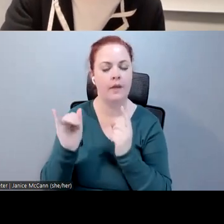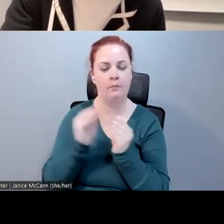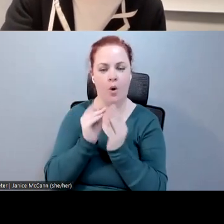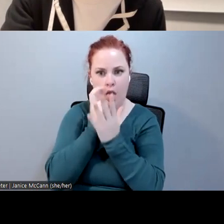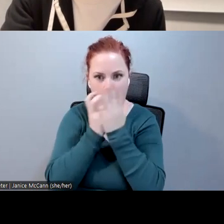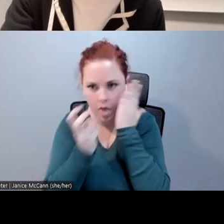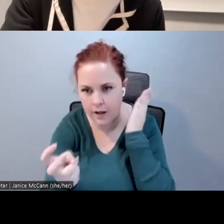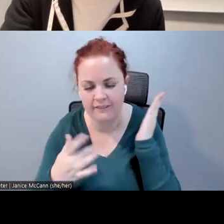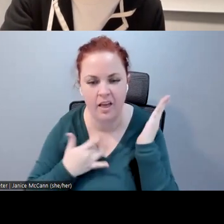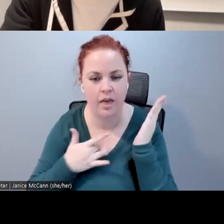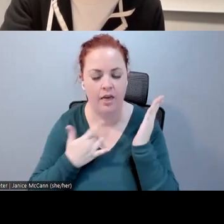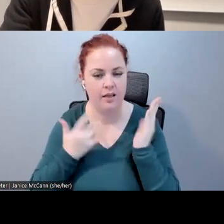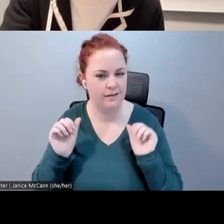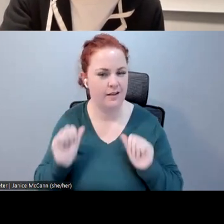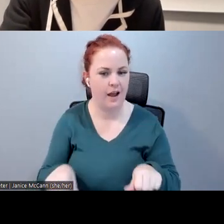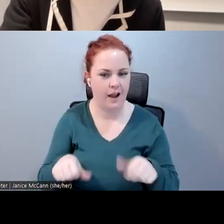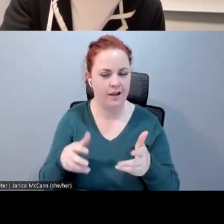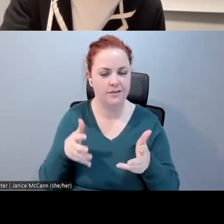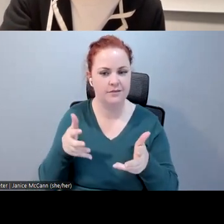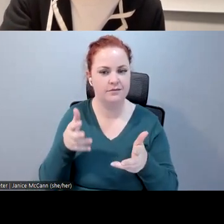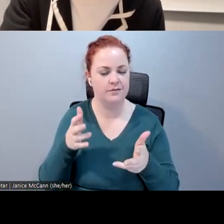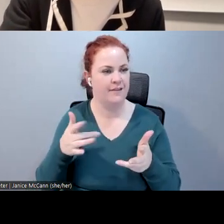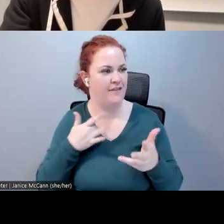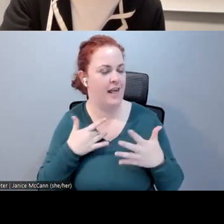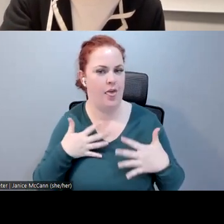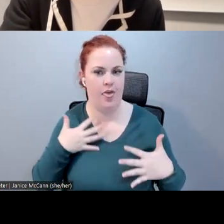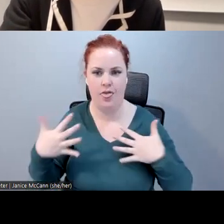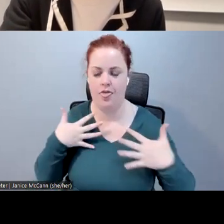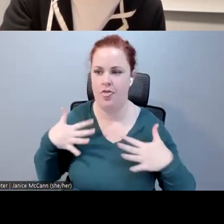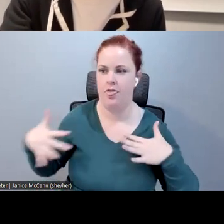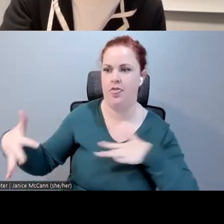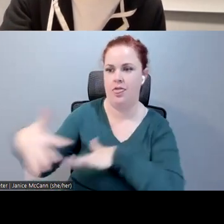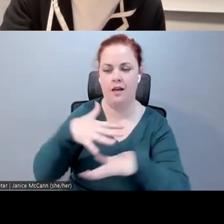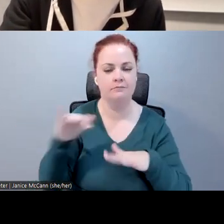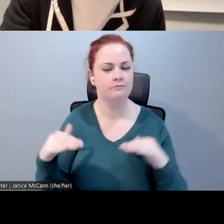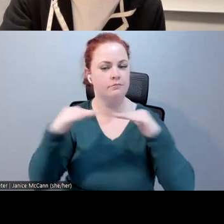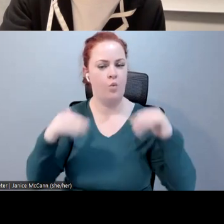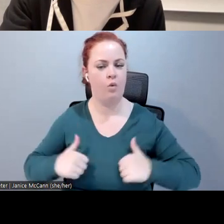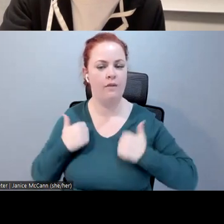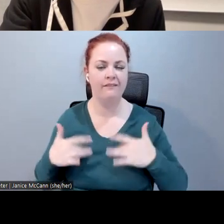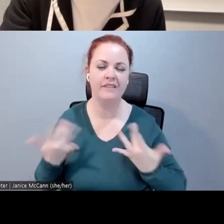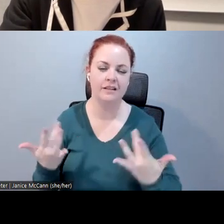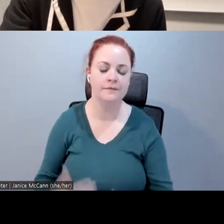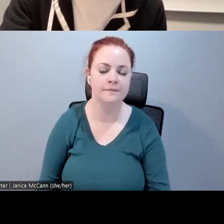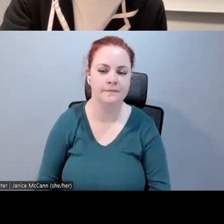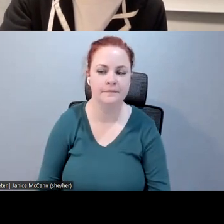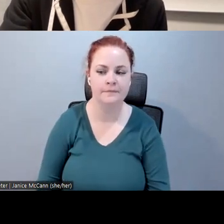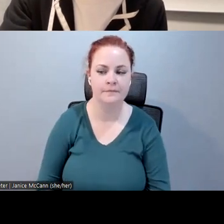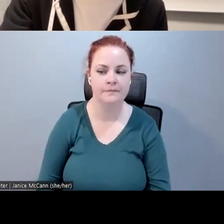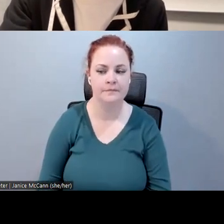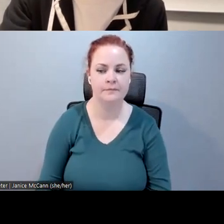people capture the visceral feel in a live event. And then,